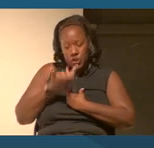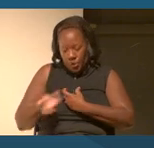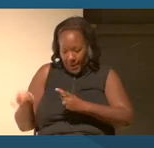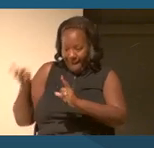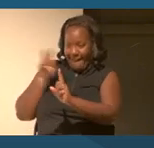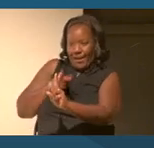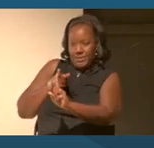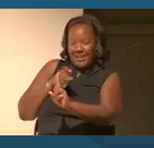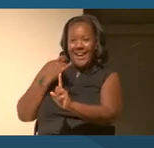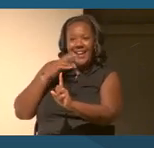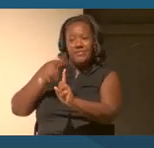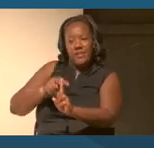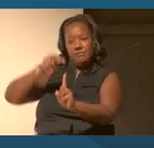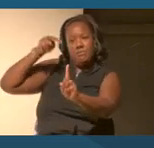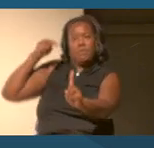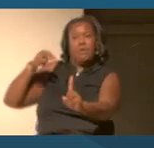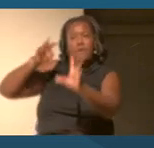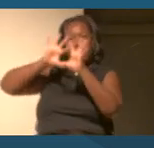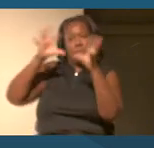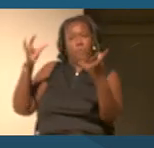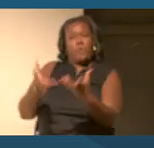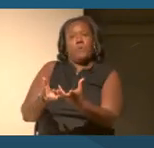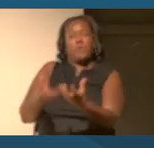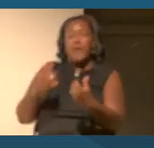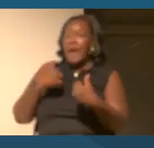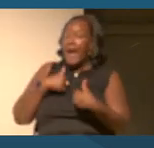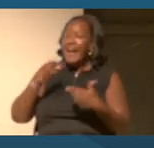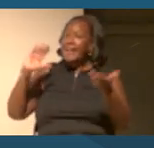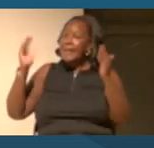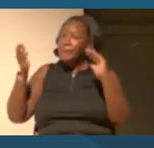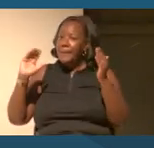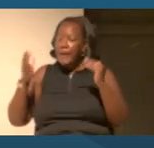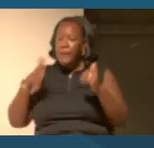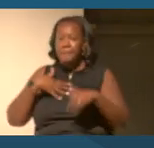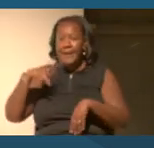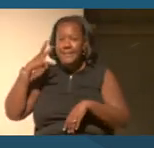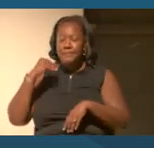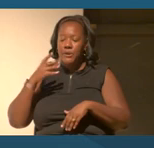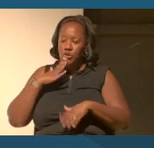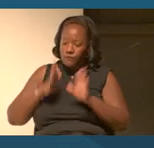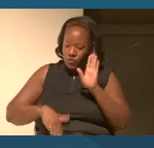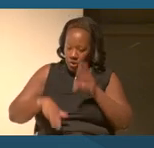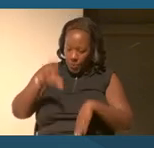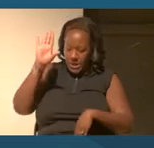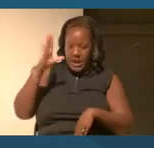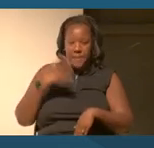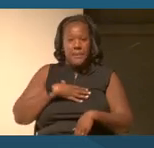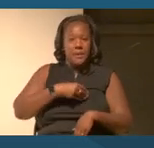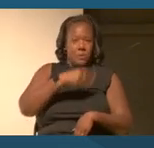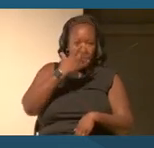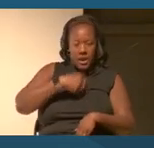So I was able to compare the experience of growing up in a segregated United States with